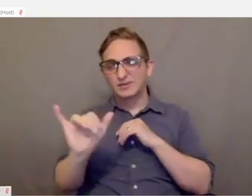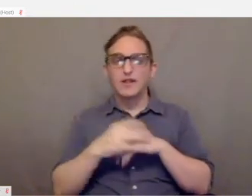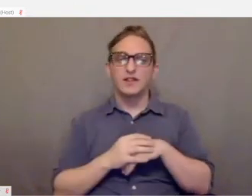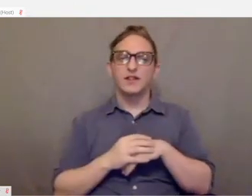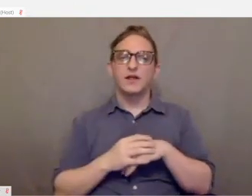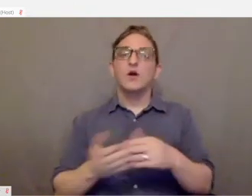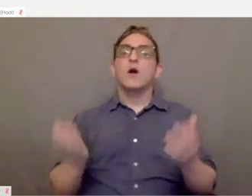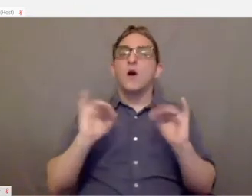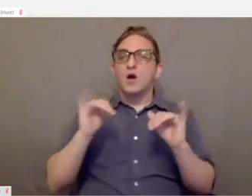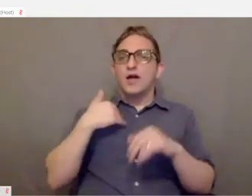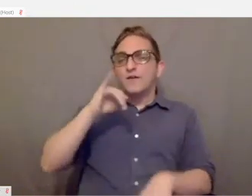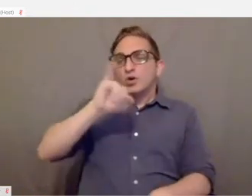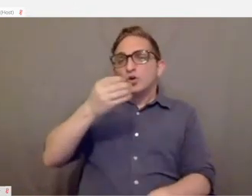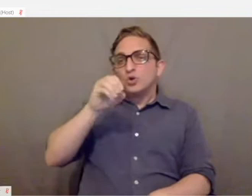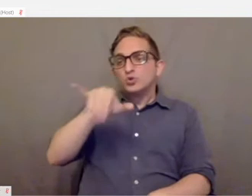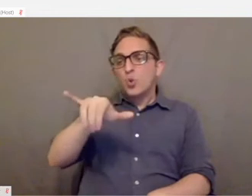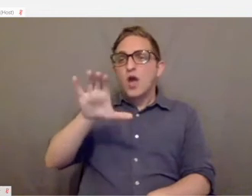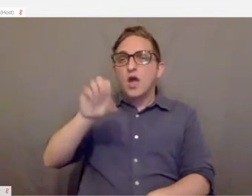And then joycons.